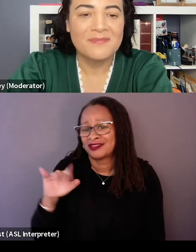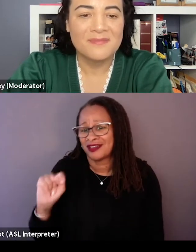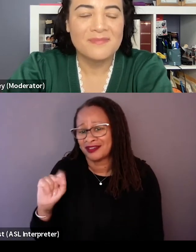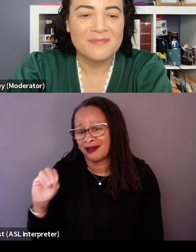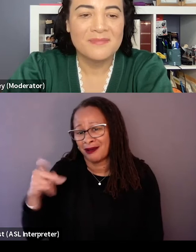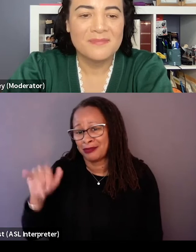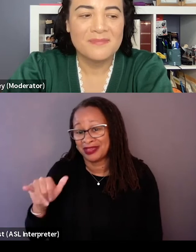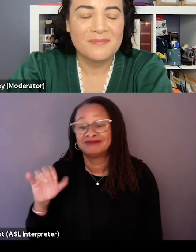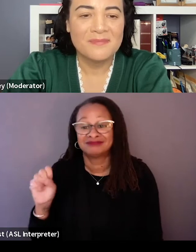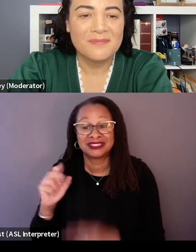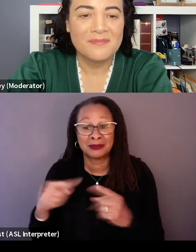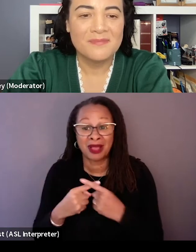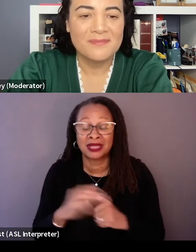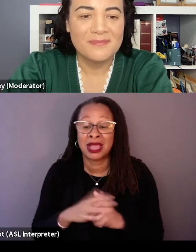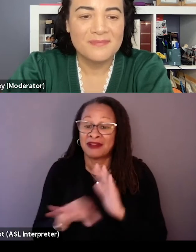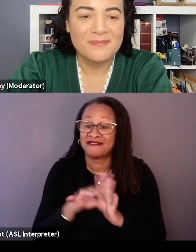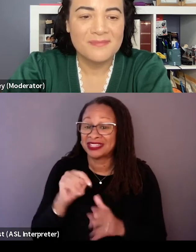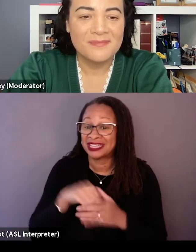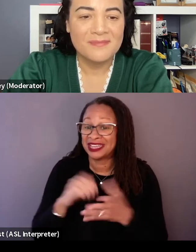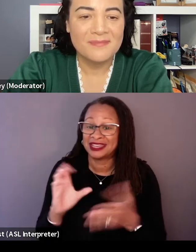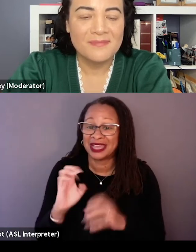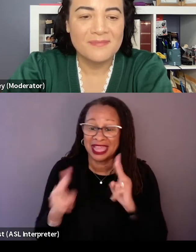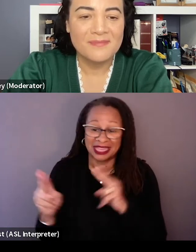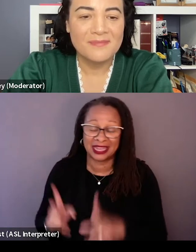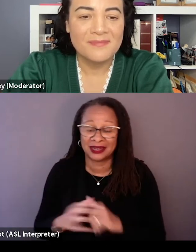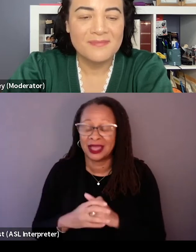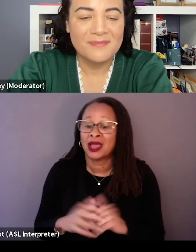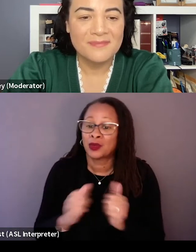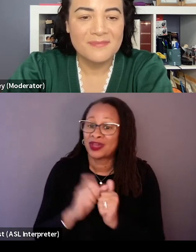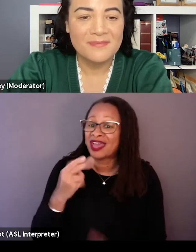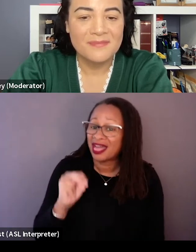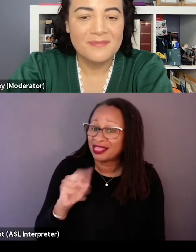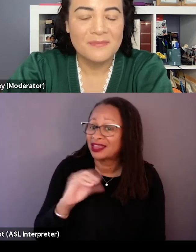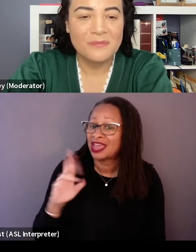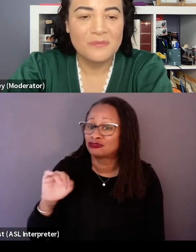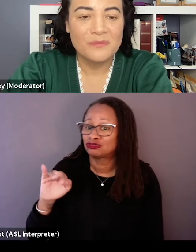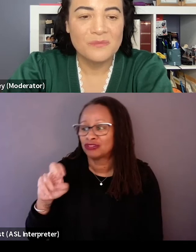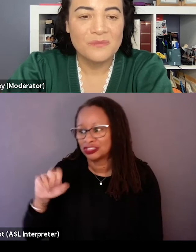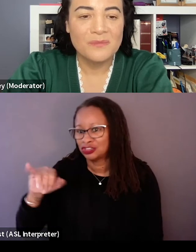But finding that in the edit room and Helen Kerns and Rej Cabrera are our incredible editors